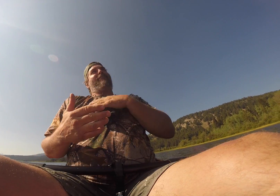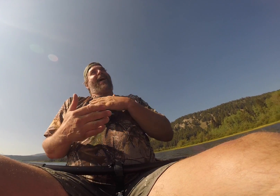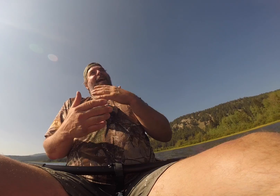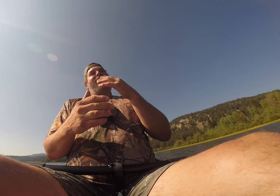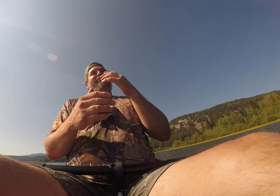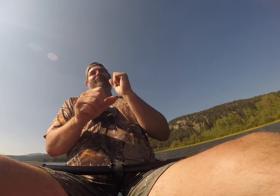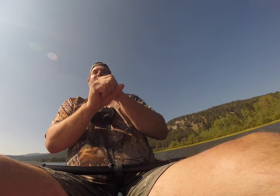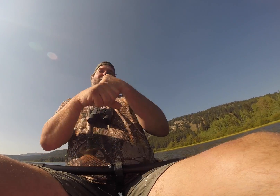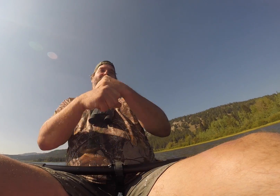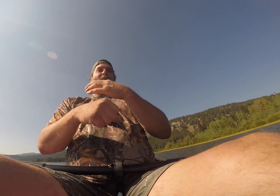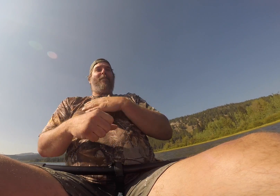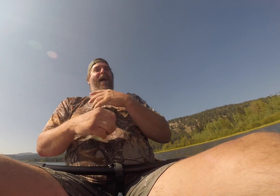That made my day